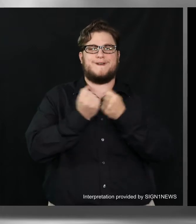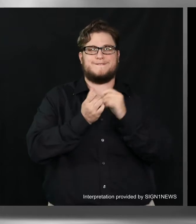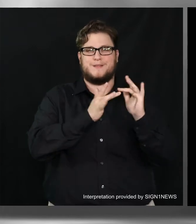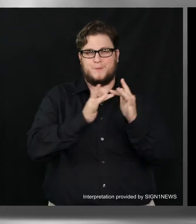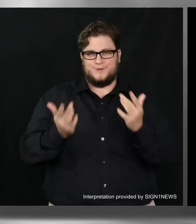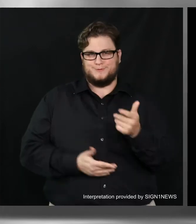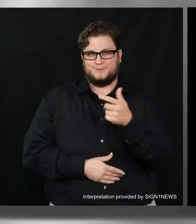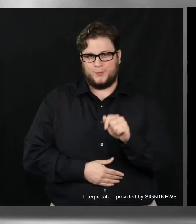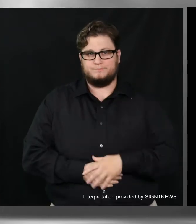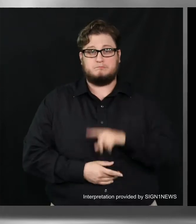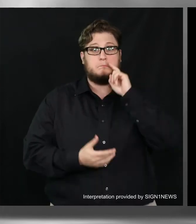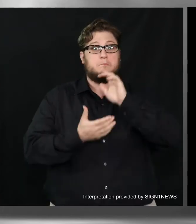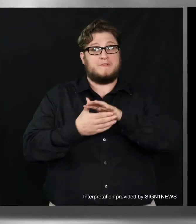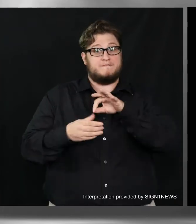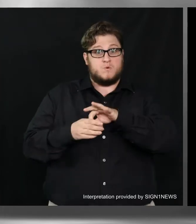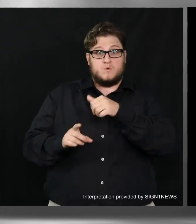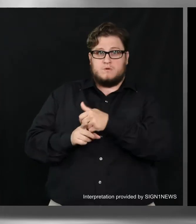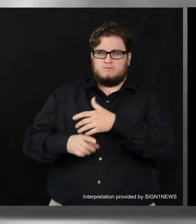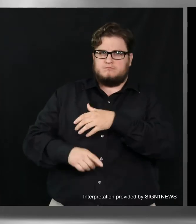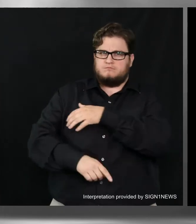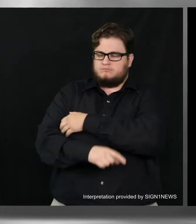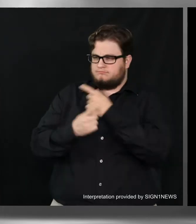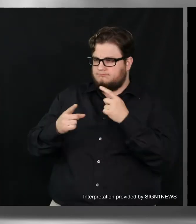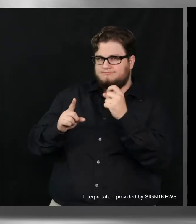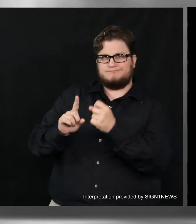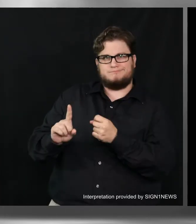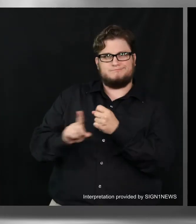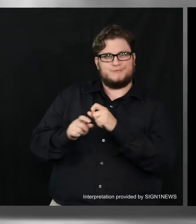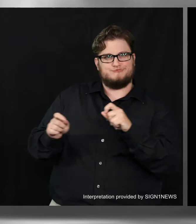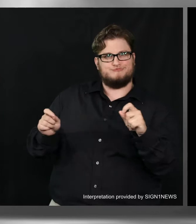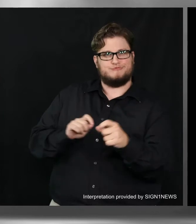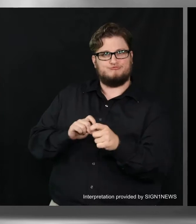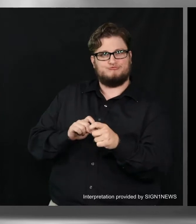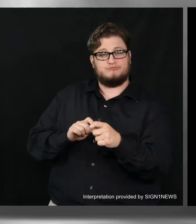in Georgia who believes that voting is one way we use our voice for change.